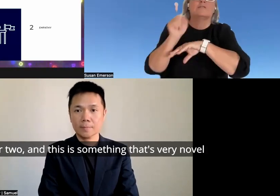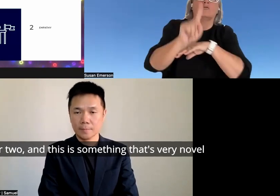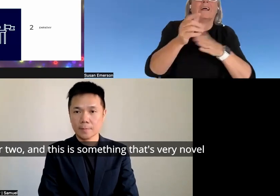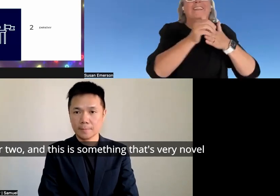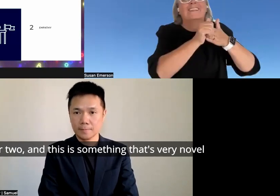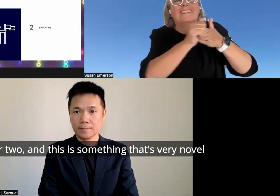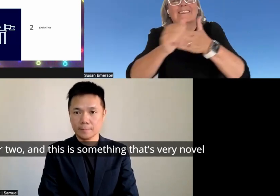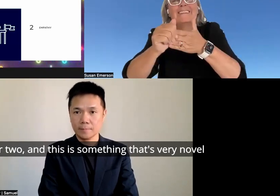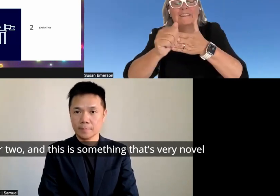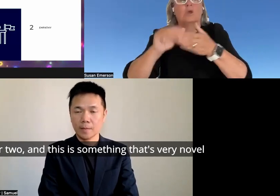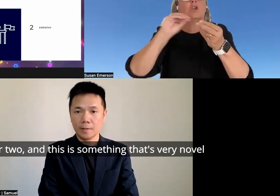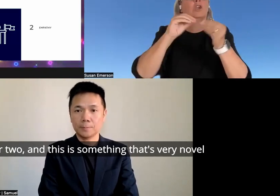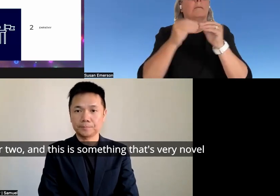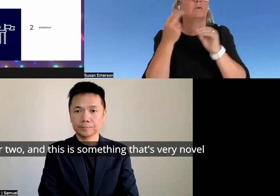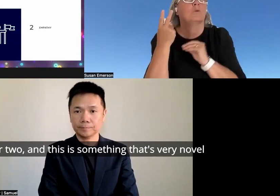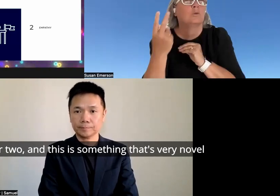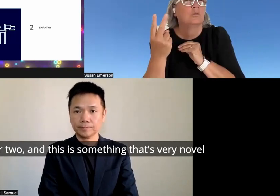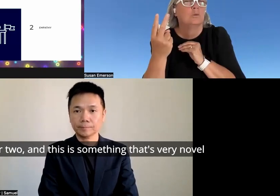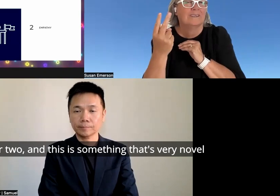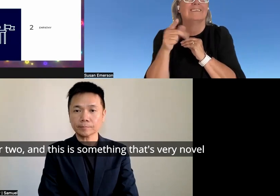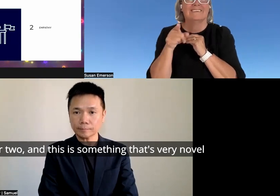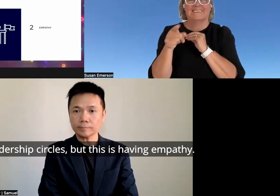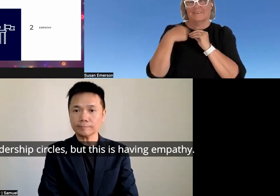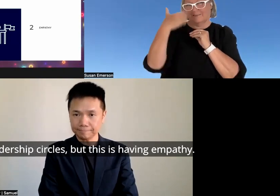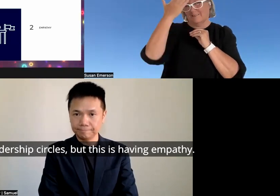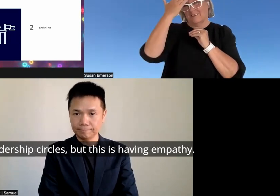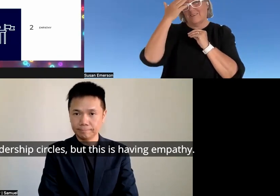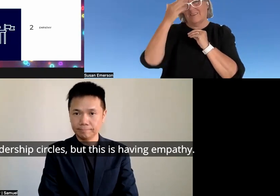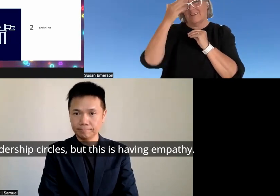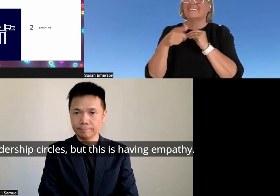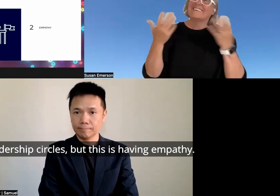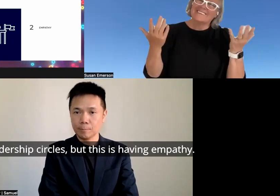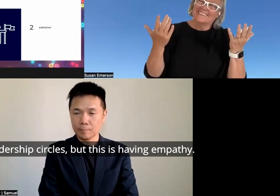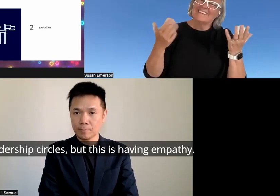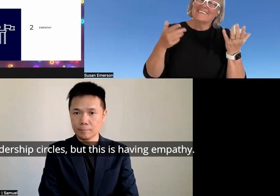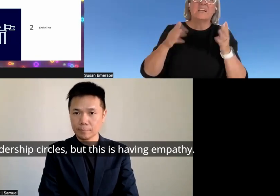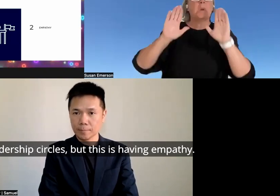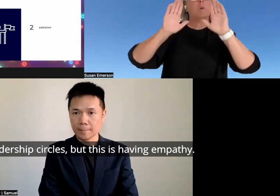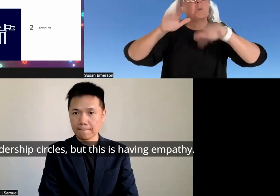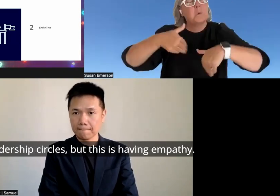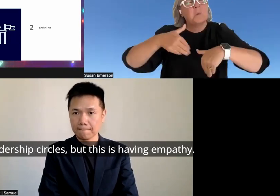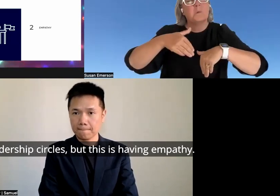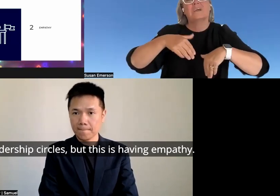number two and this is something that's very novel in leadership circles but this is having empathy